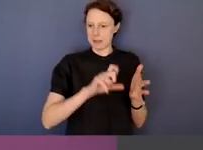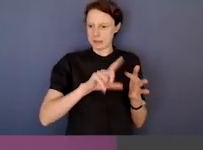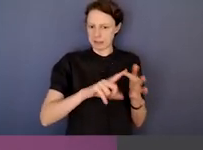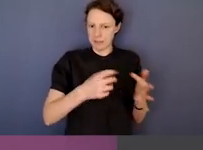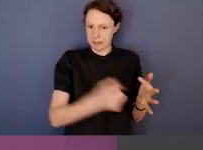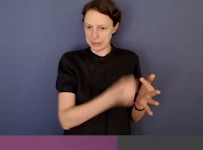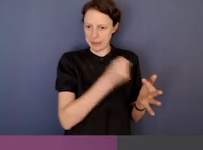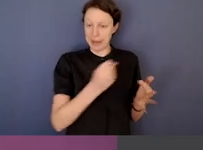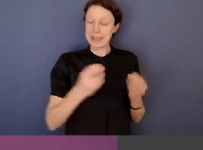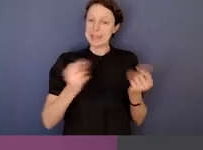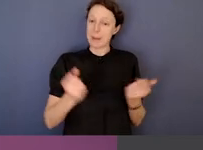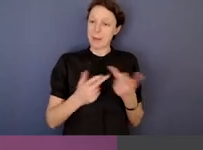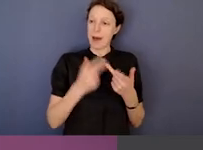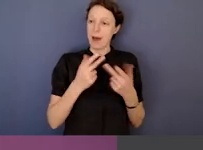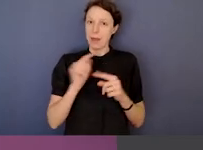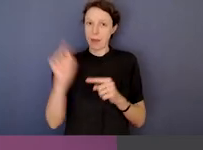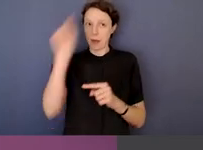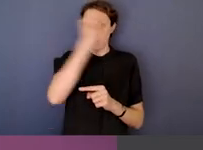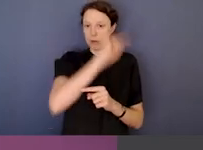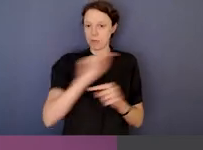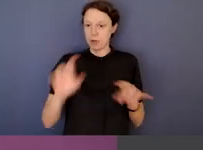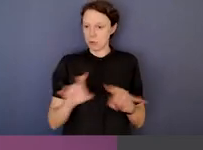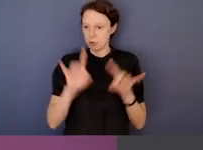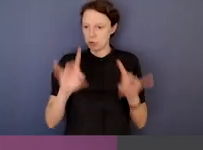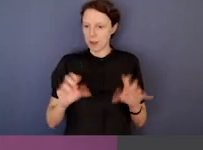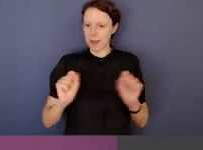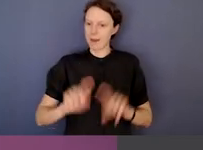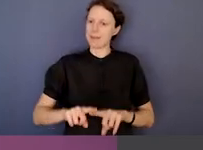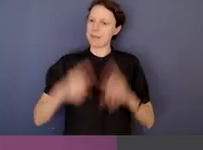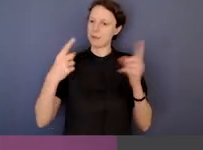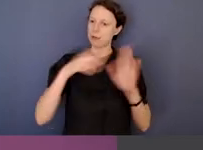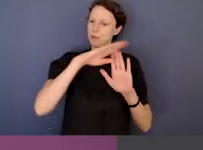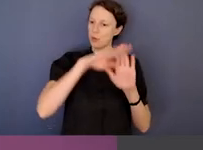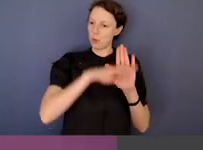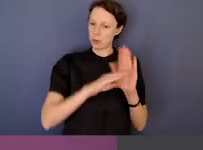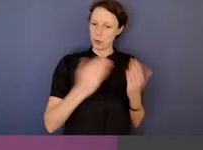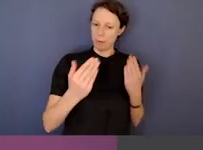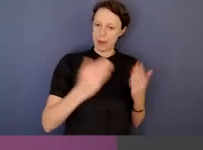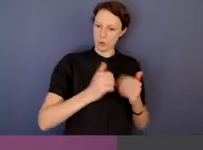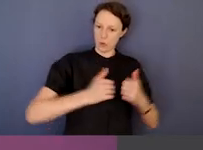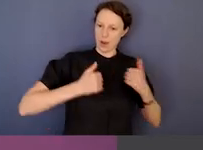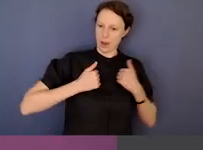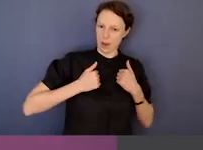That is different to some other jurisdictions in Australia and Paul might make